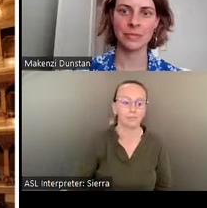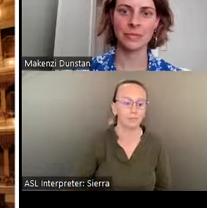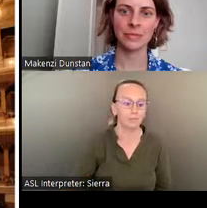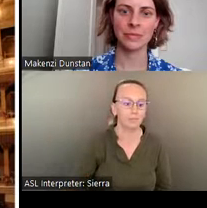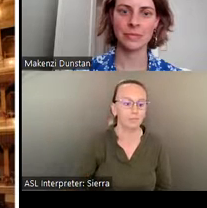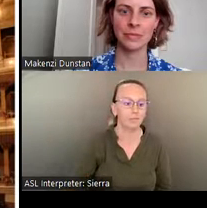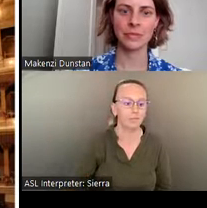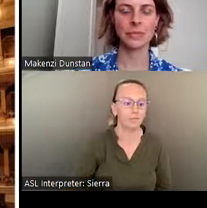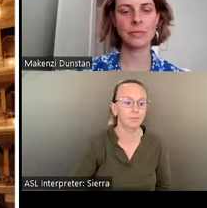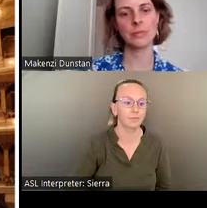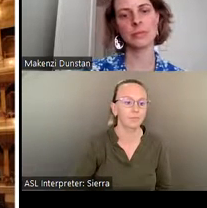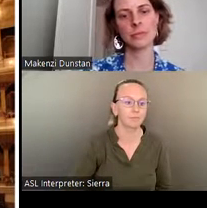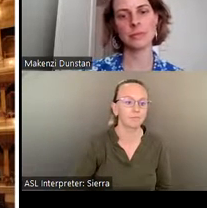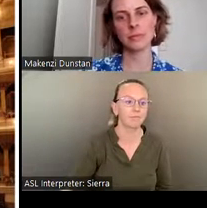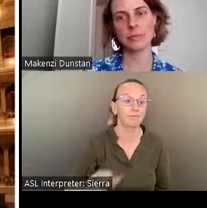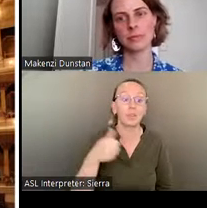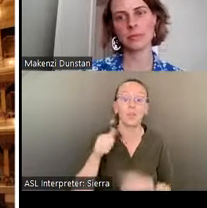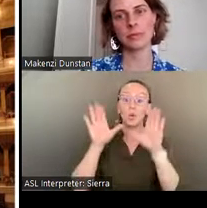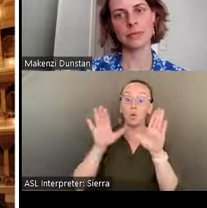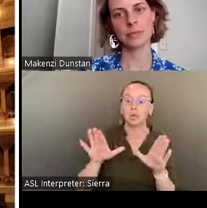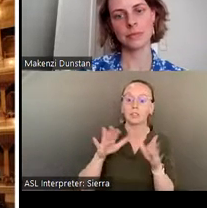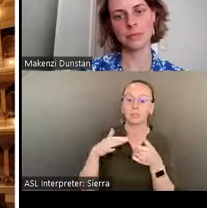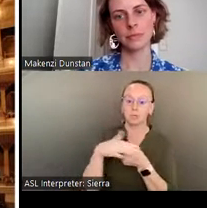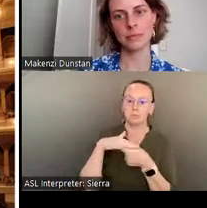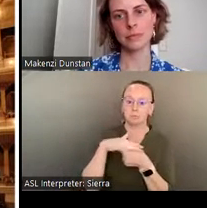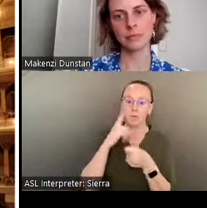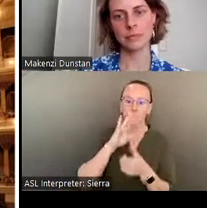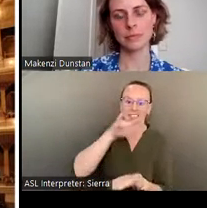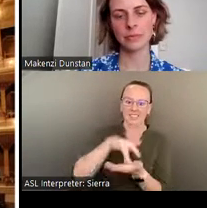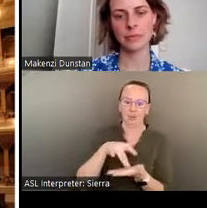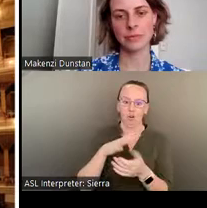Another great locale to serve as the central hub for this excursion is the city of Columbus;